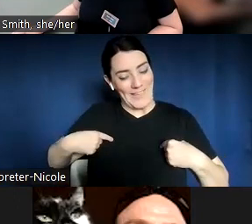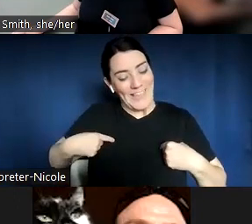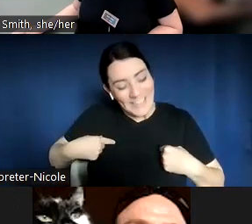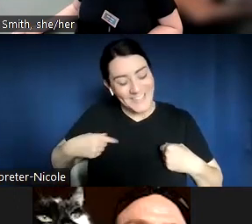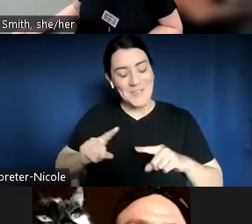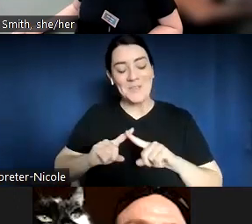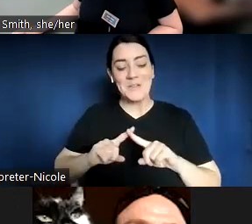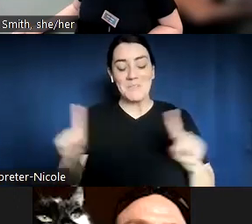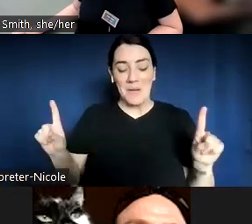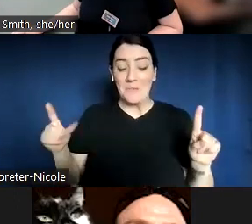to learn.